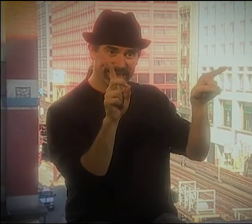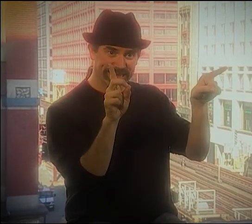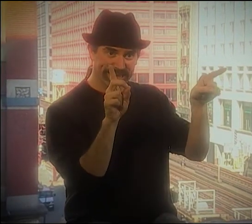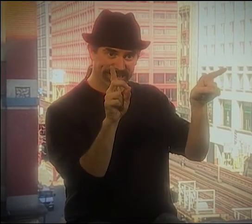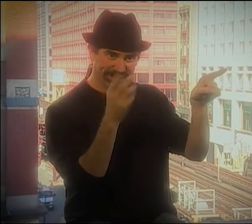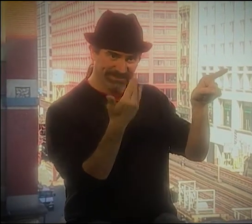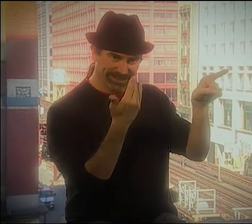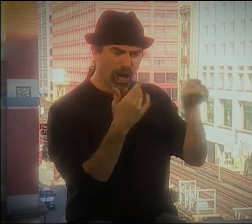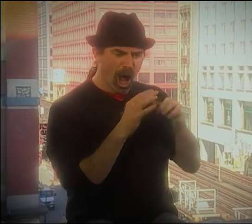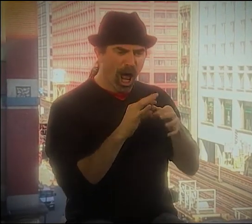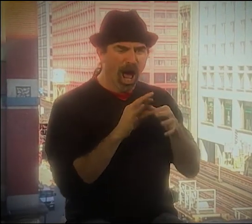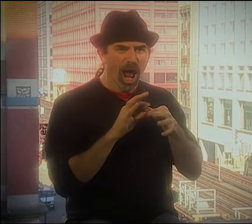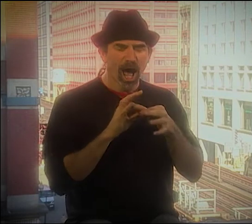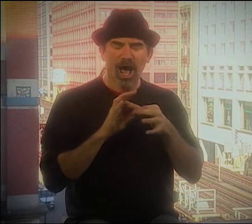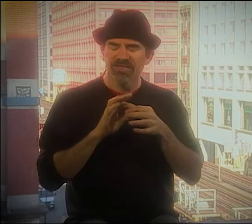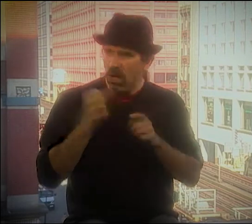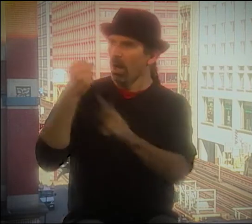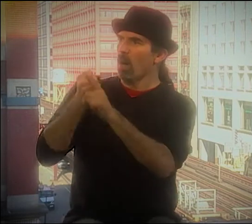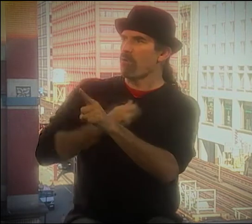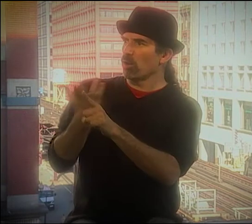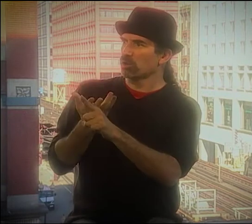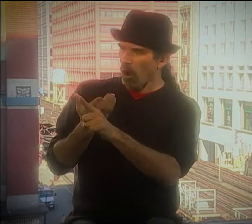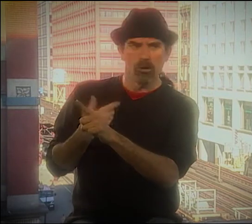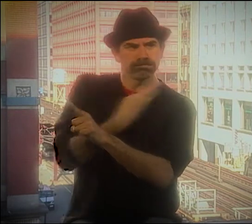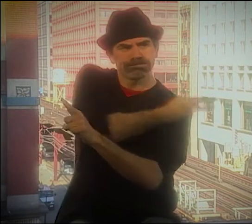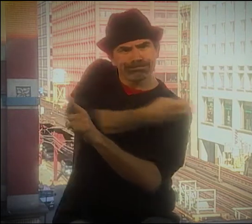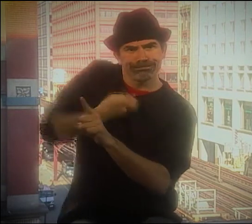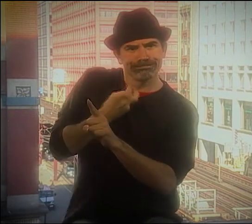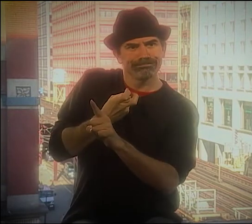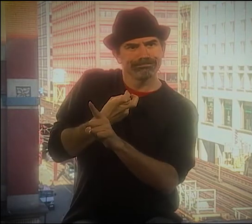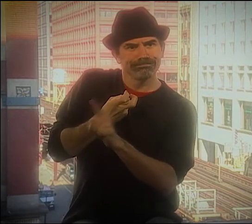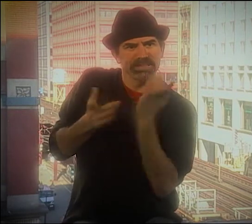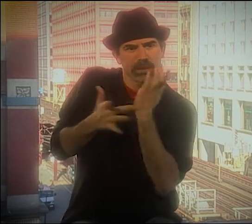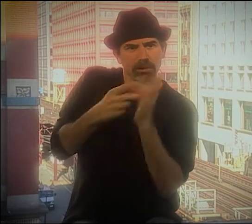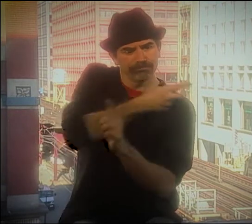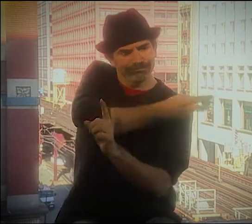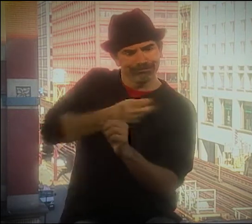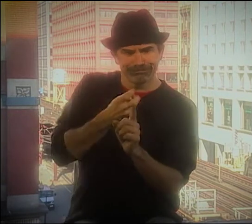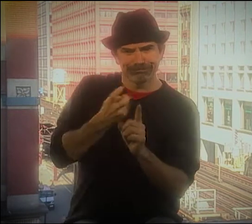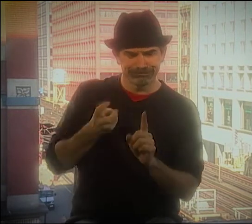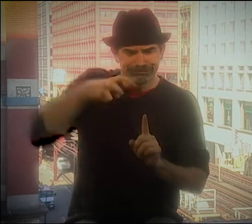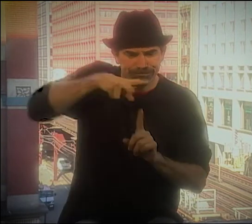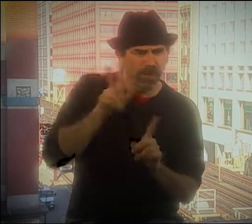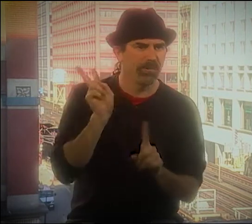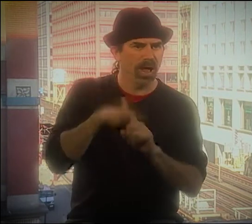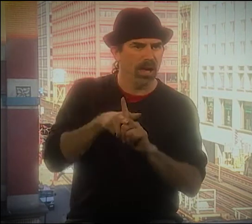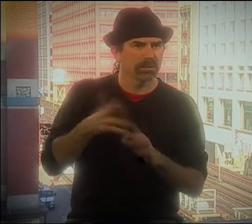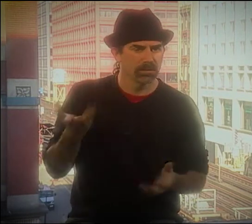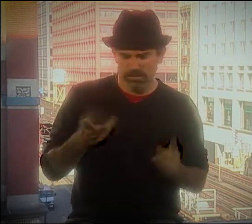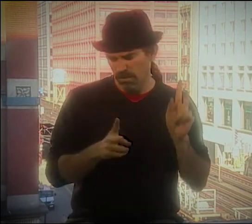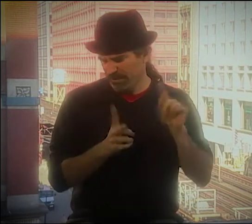WHEN I DID THAT FIRST THING AT NAD, I WAS 15, AND THEN I WENT TO THIS POETRY WORKSHOP AND I TOOK THE TECHNIQUES THAT I